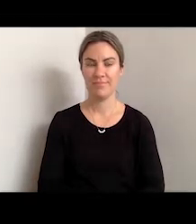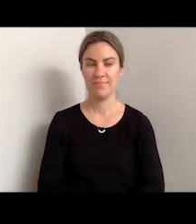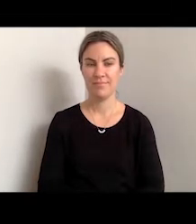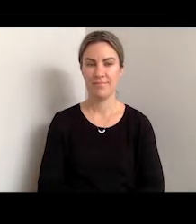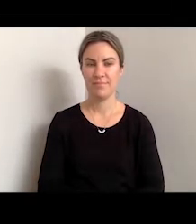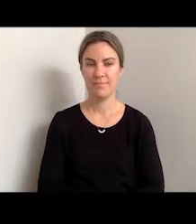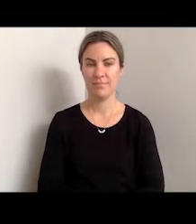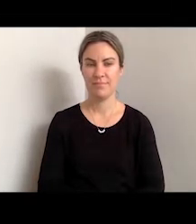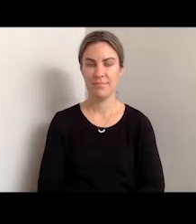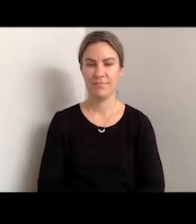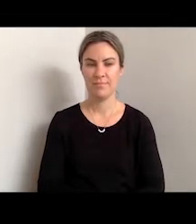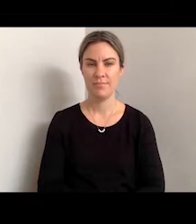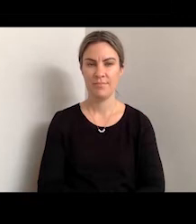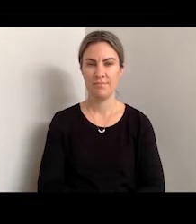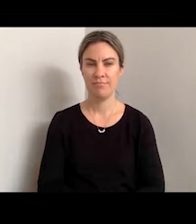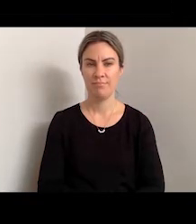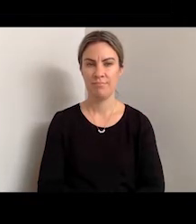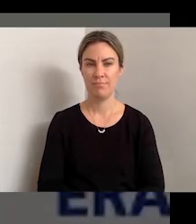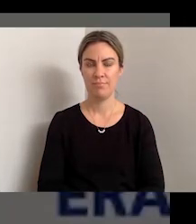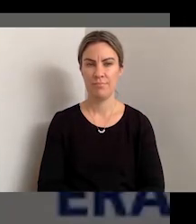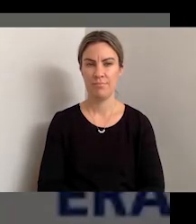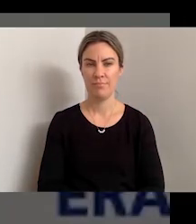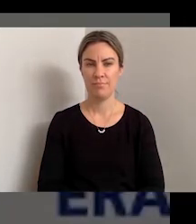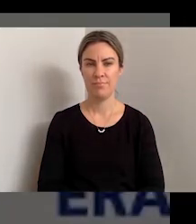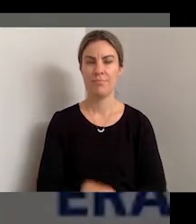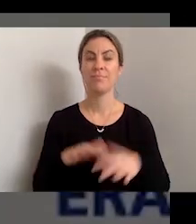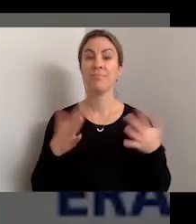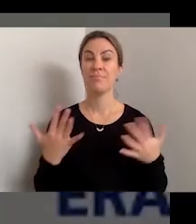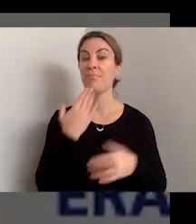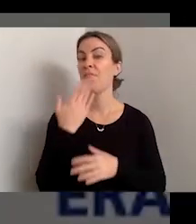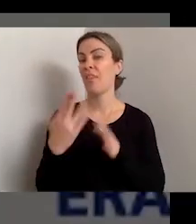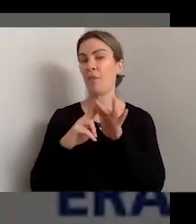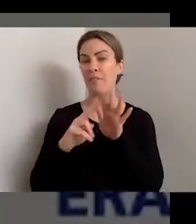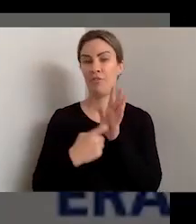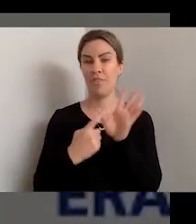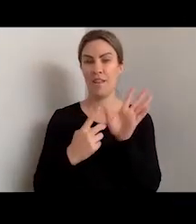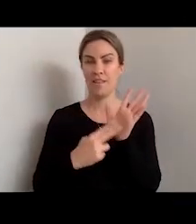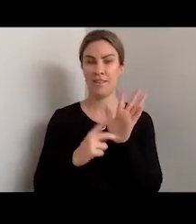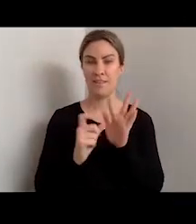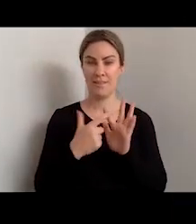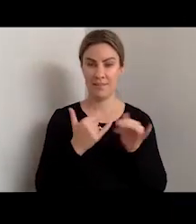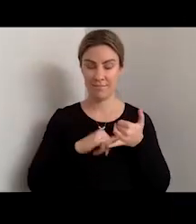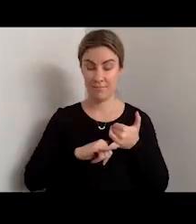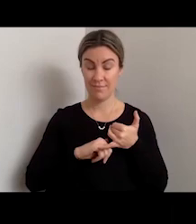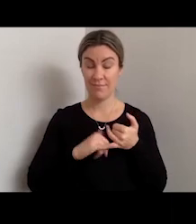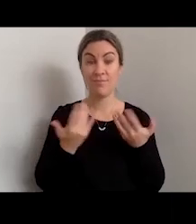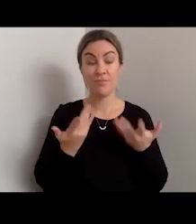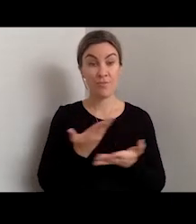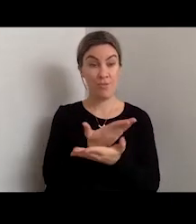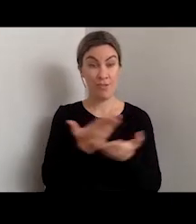Thank you, Frances. So, everyone, that is